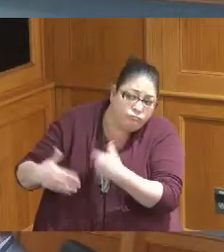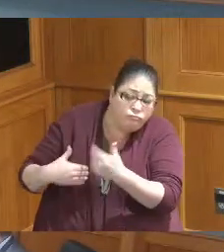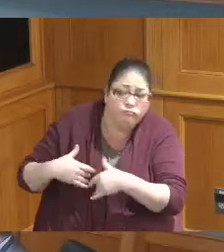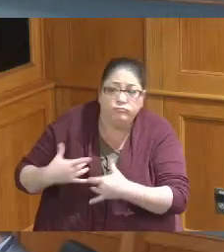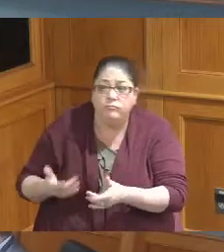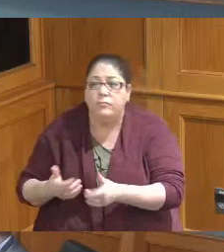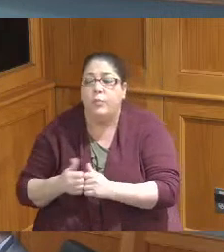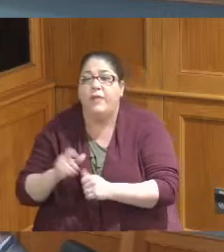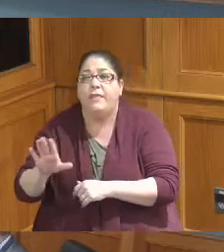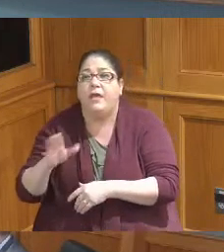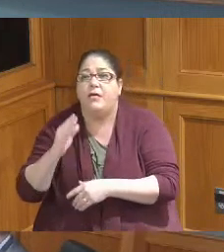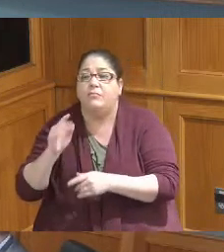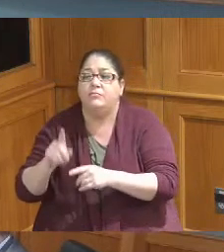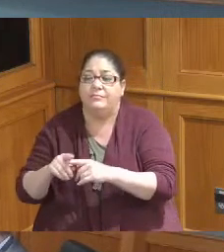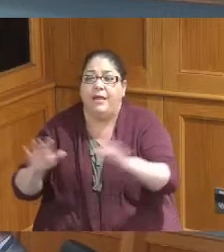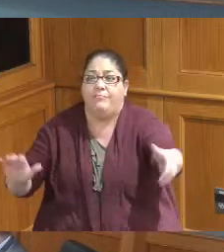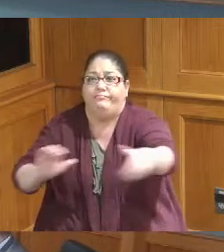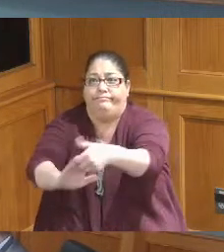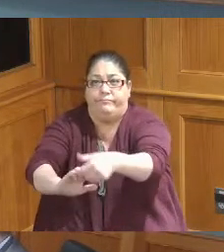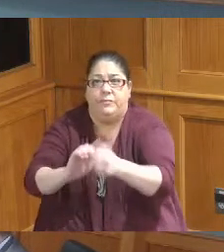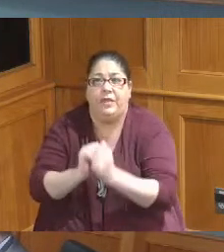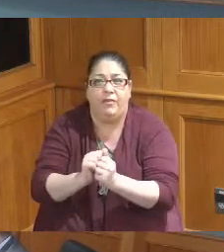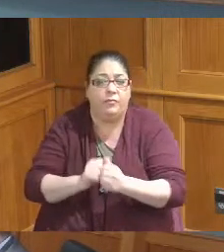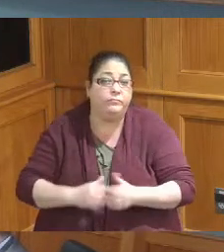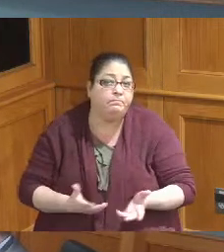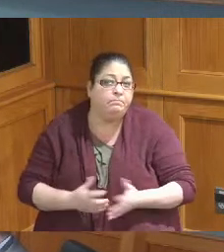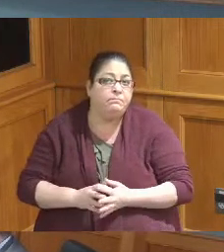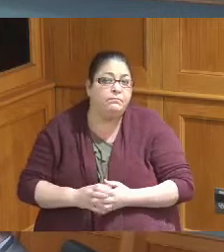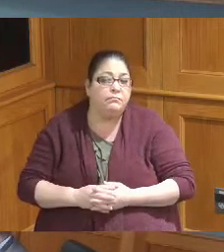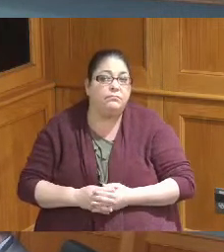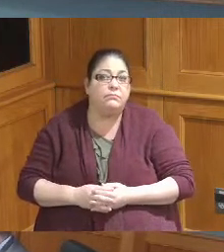partnership with local food pantries community centers that type of thing just to make sure that